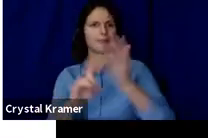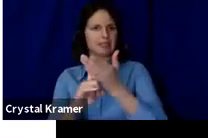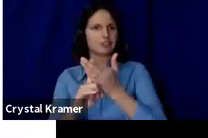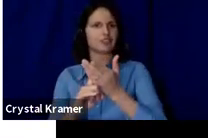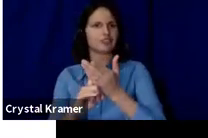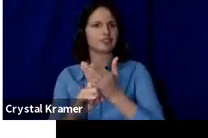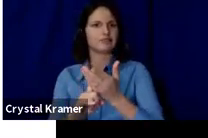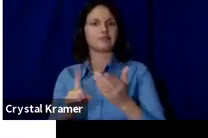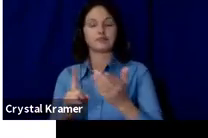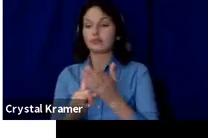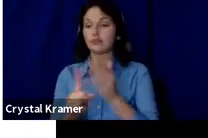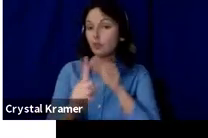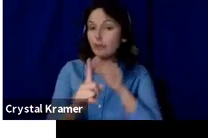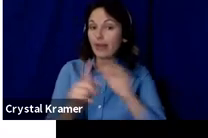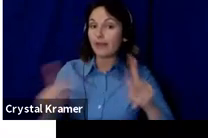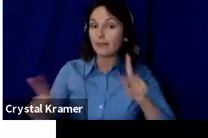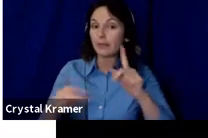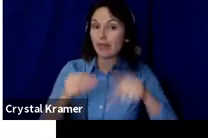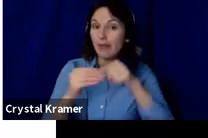space that is crowdfunding.